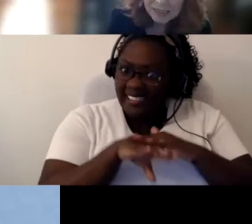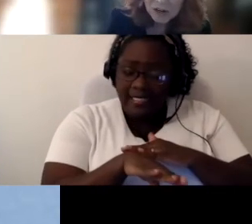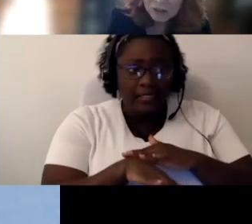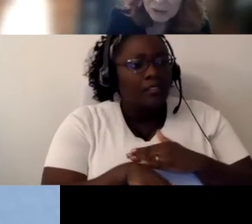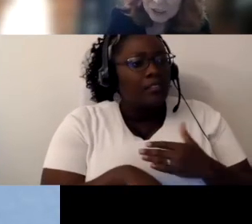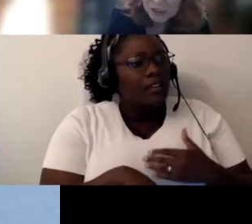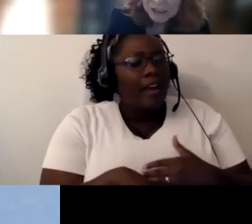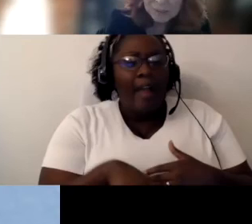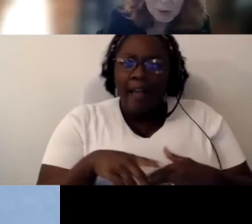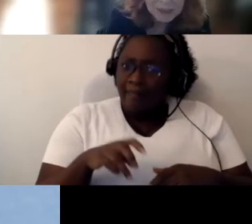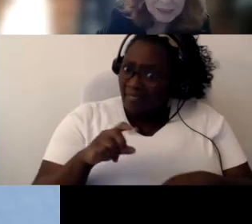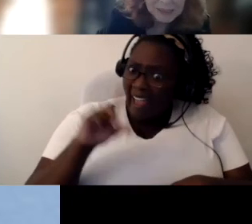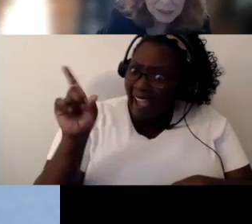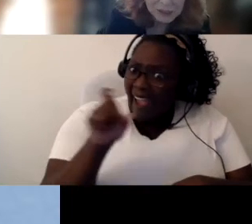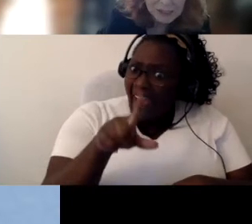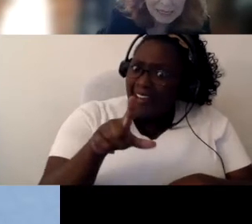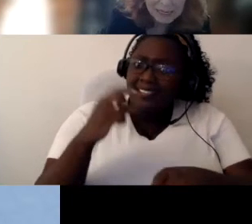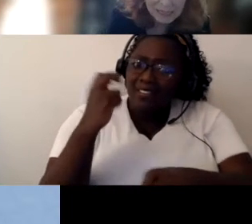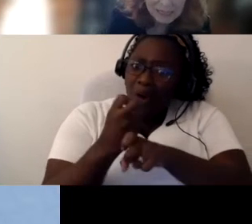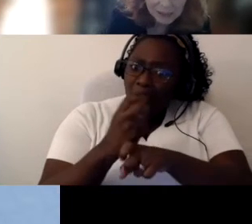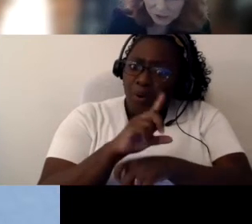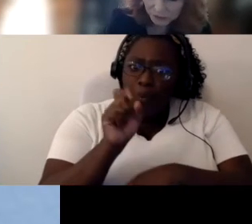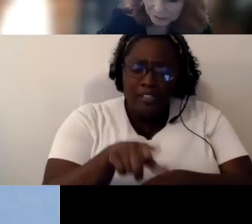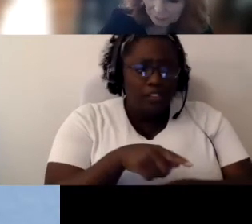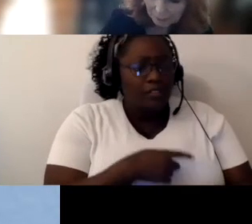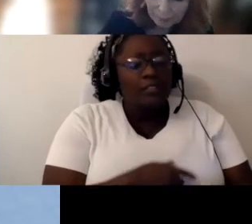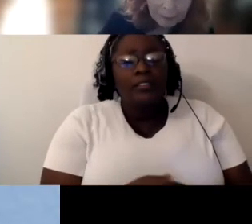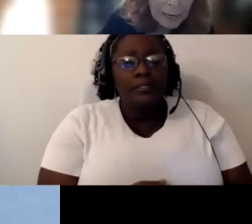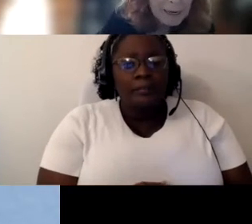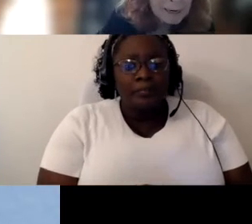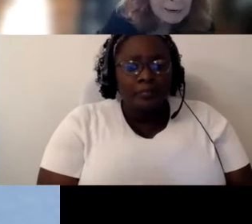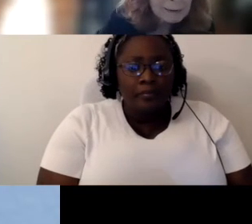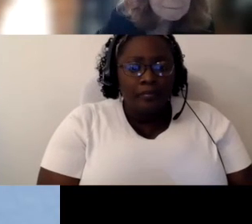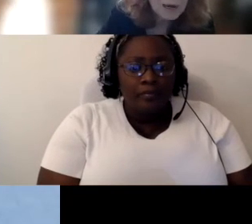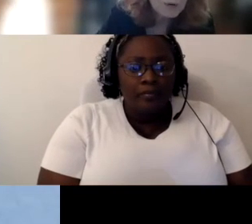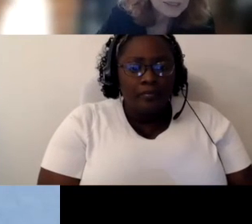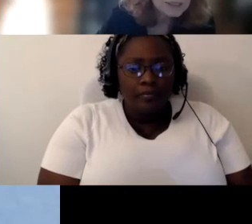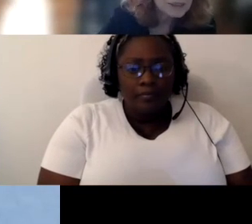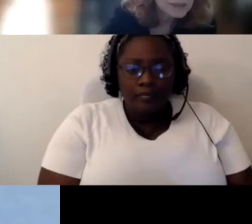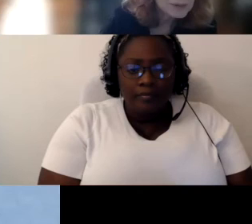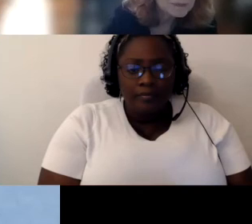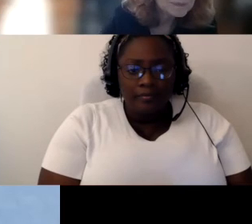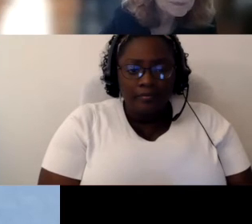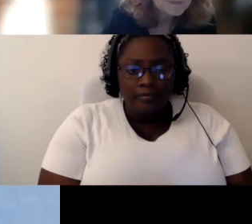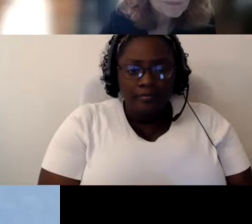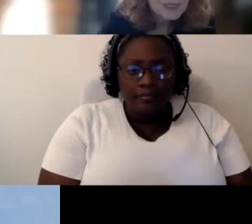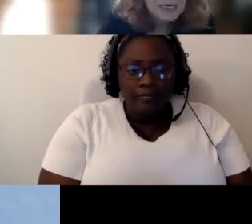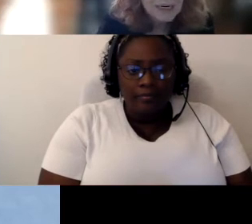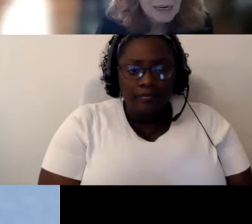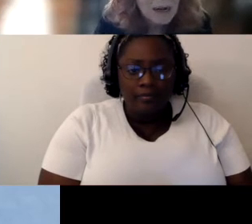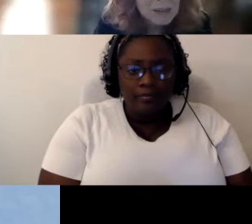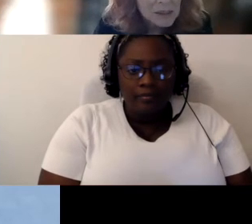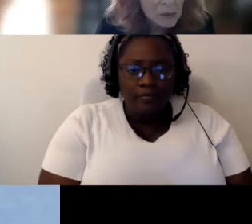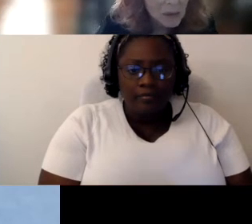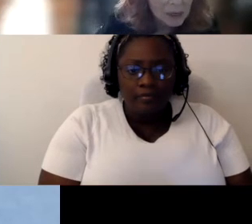Ask the hard questions about what these students can and can't do. I wanted to also let you